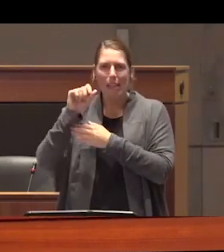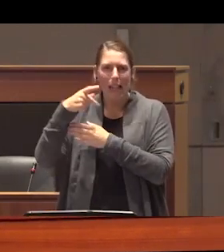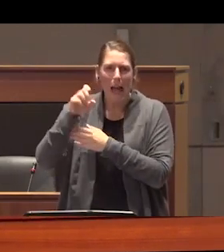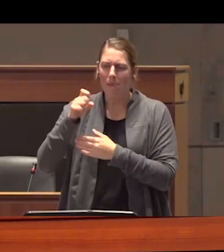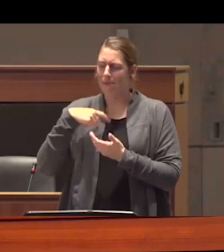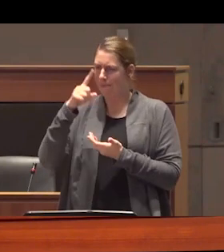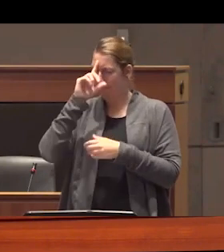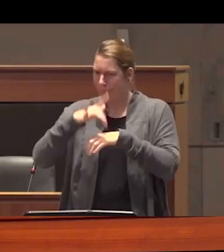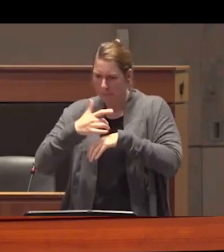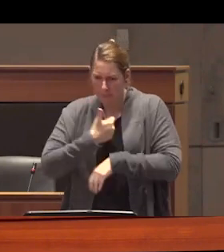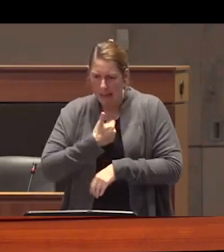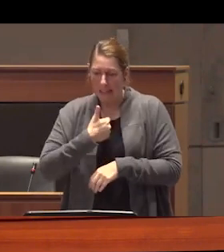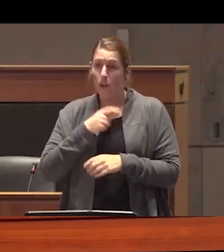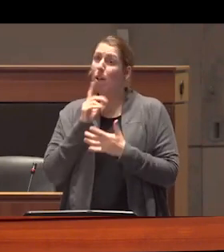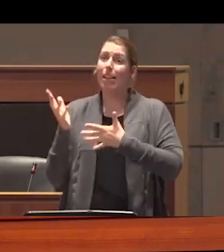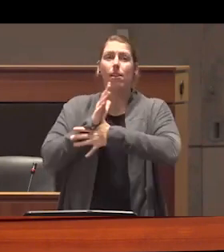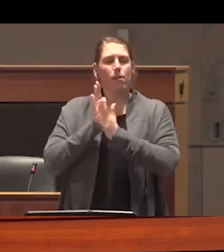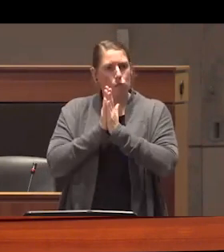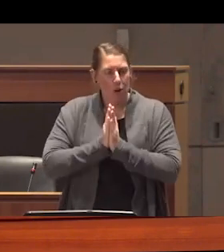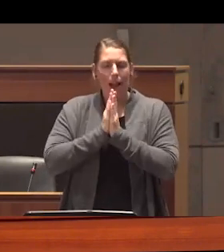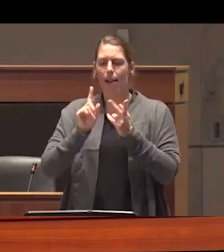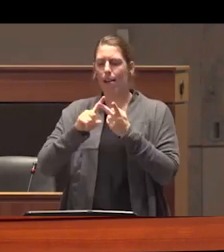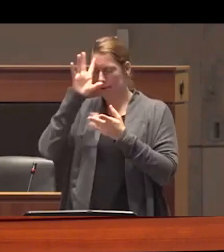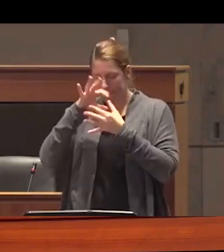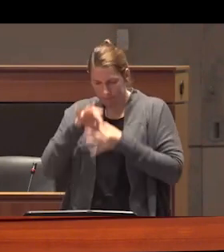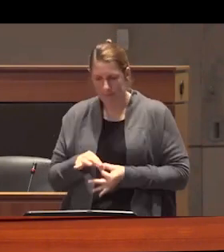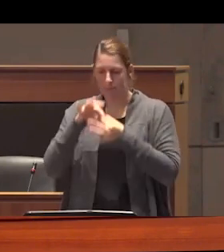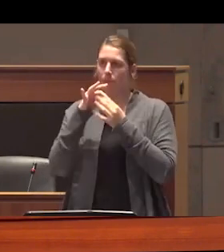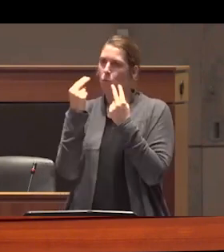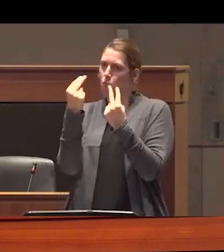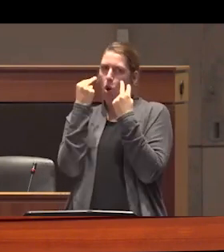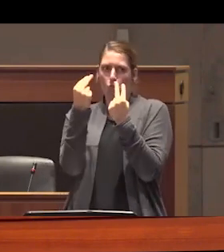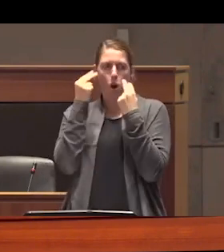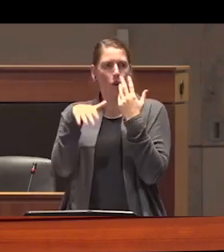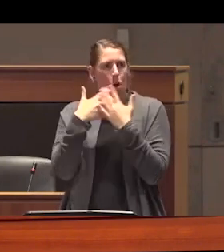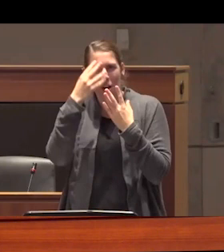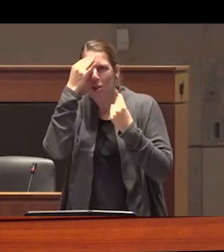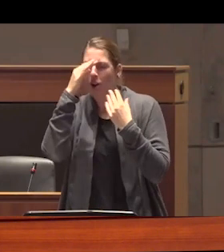only solution was to pray to meditate to strictly monitor my every thought and behavior and to